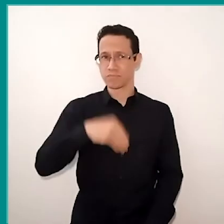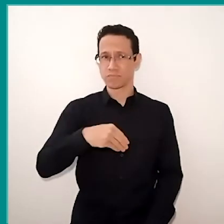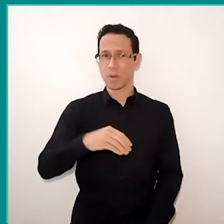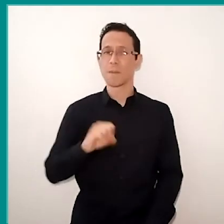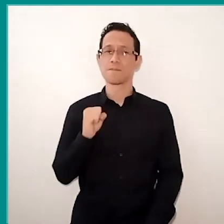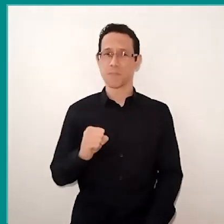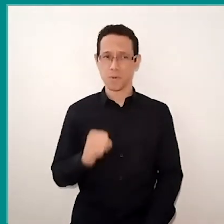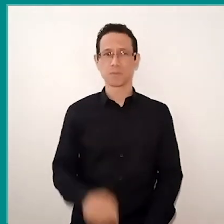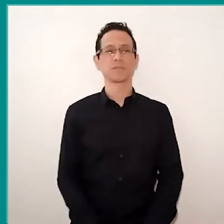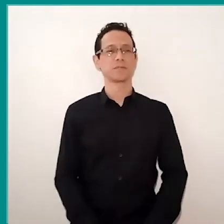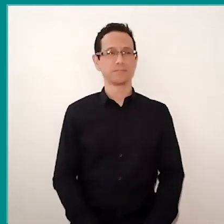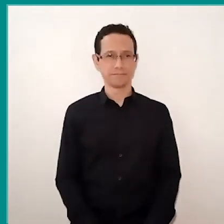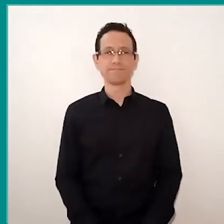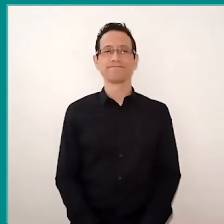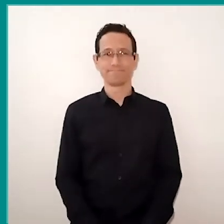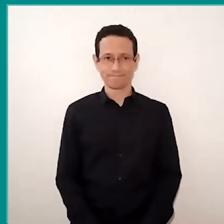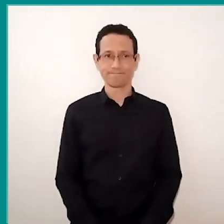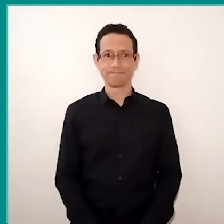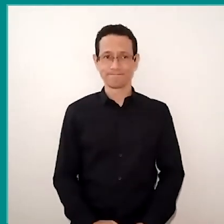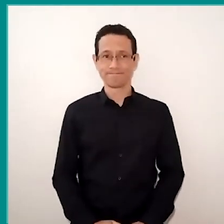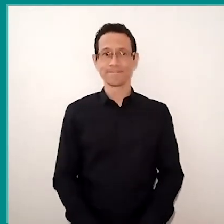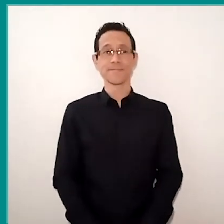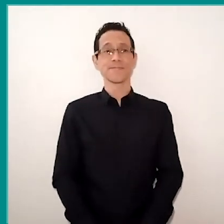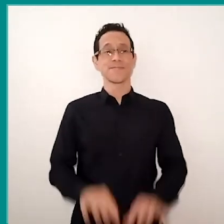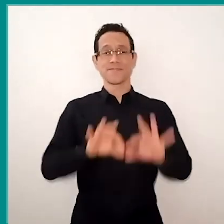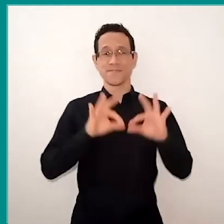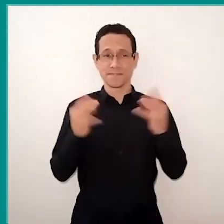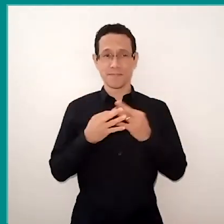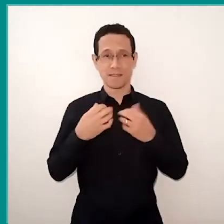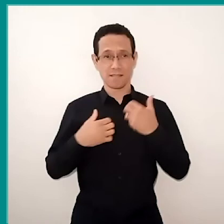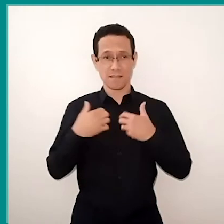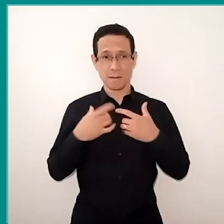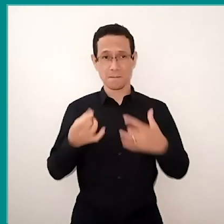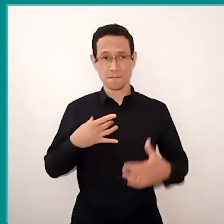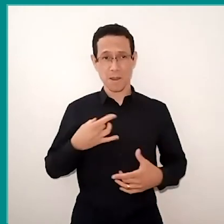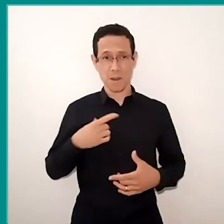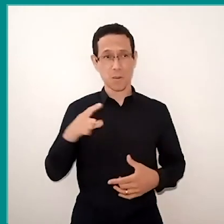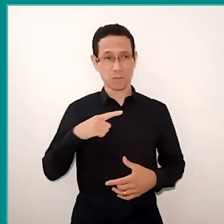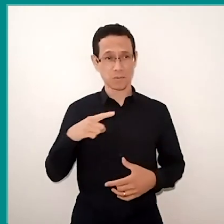The rate of families who fear that your children will drop out of school, what is even more serious because we have in Brazil